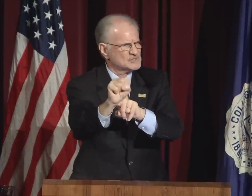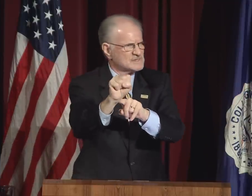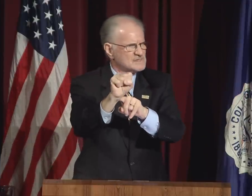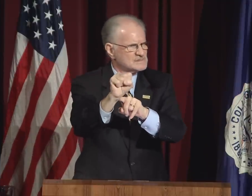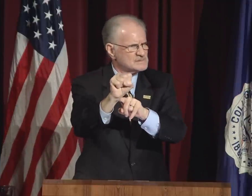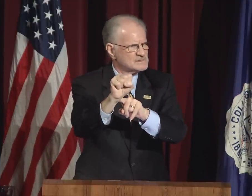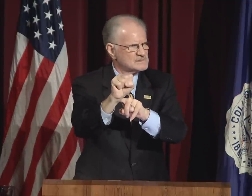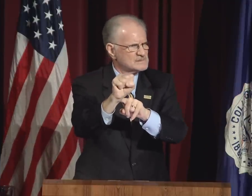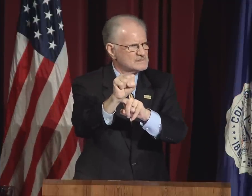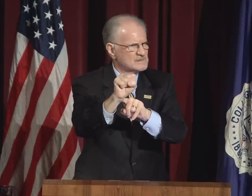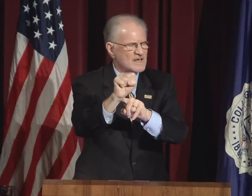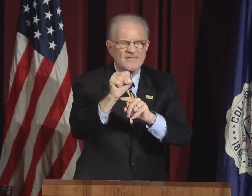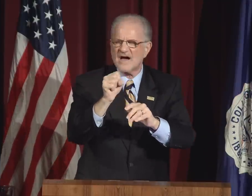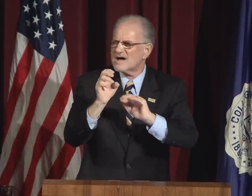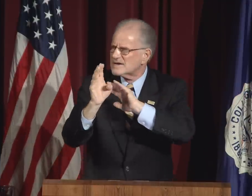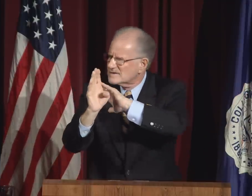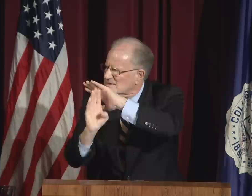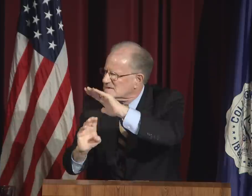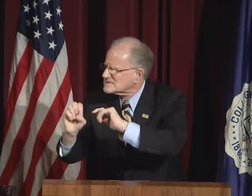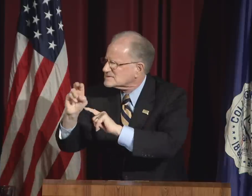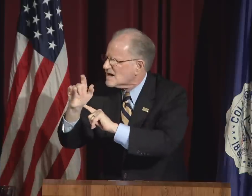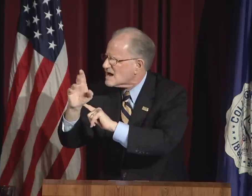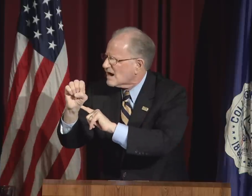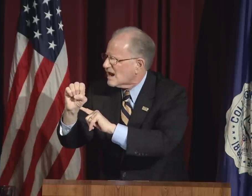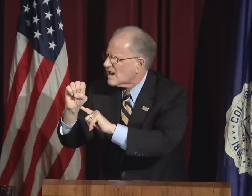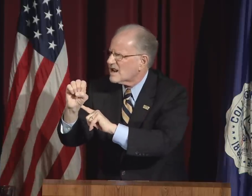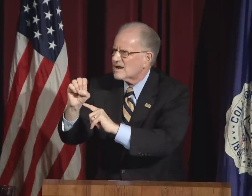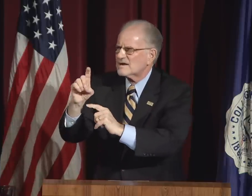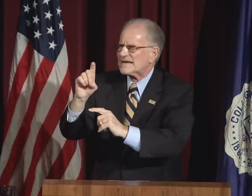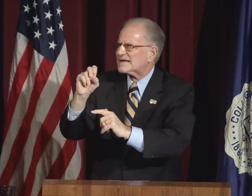for what has been labeled "micro-aggressions" -